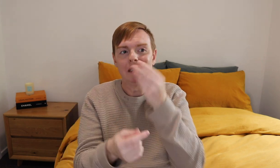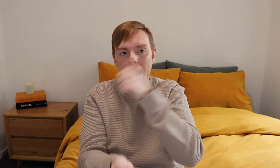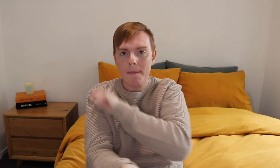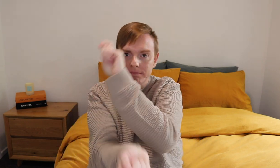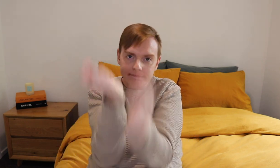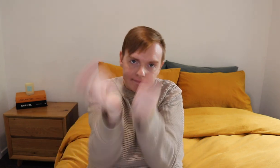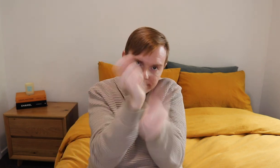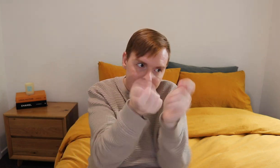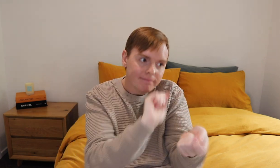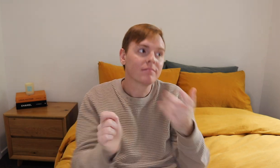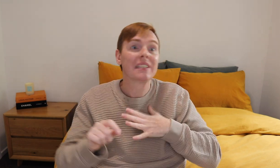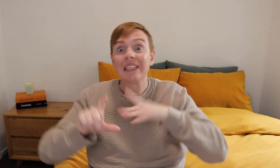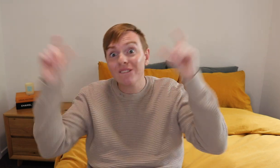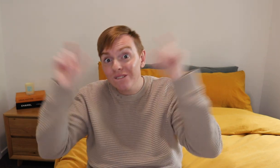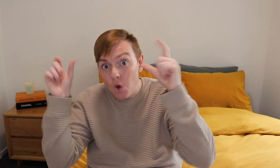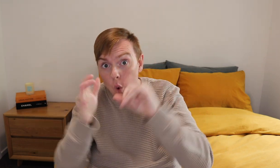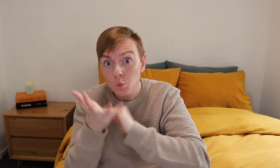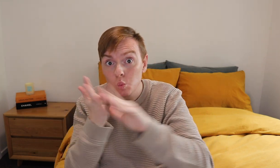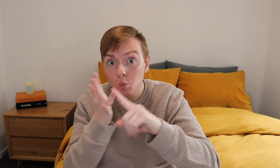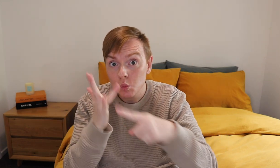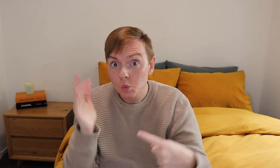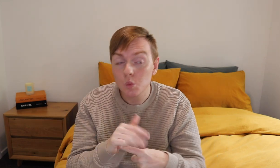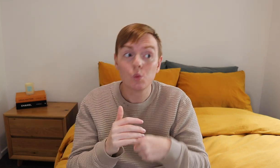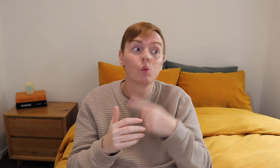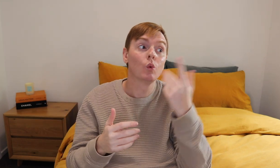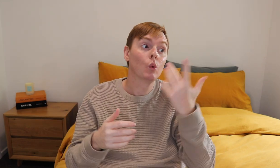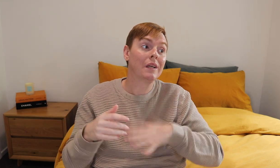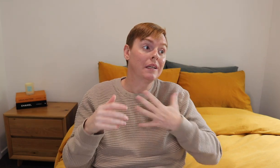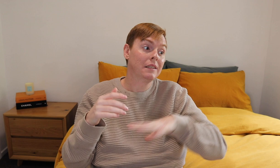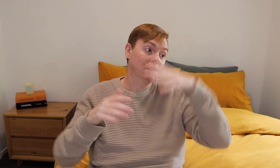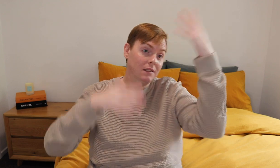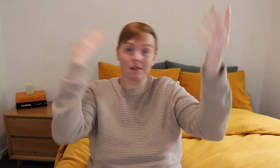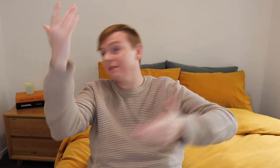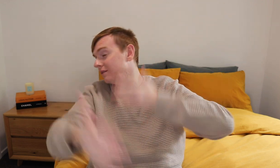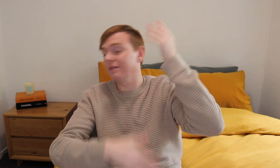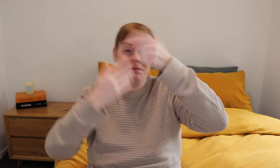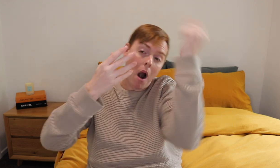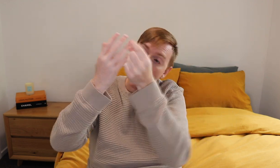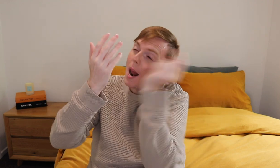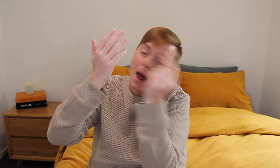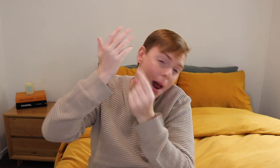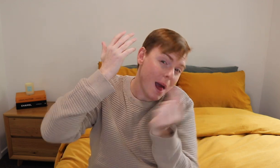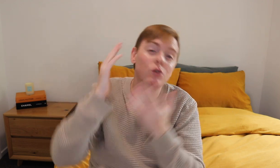some need a few changes, photo shoot, list goes on.